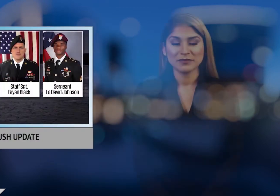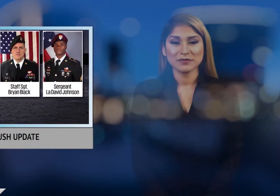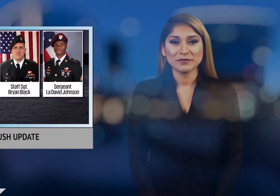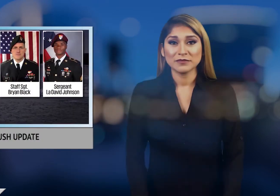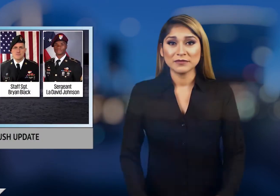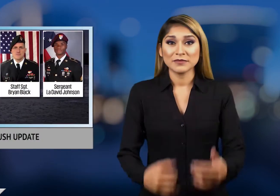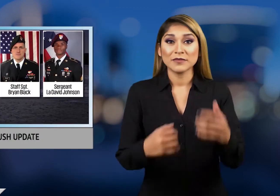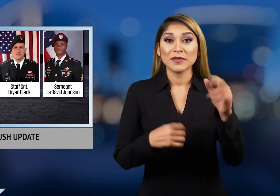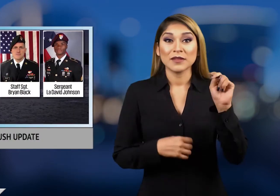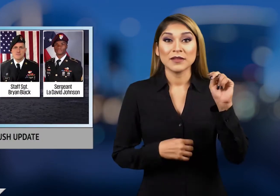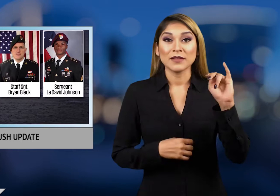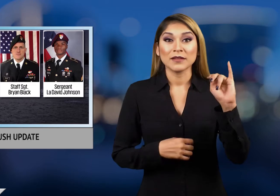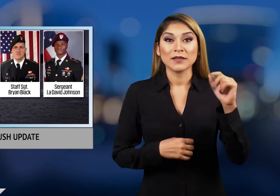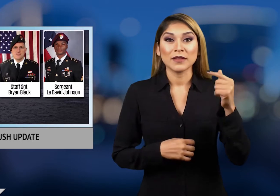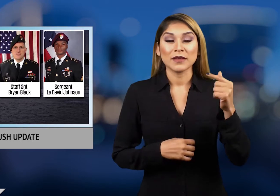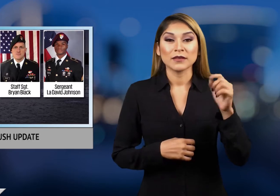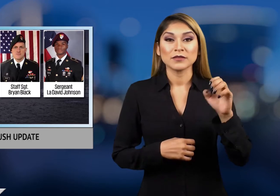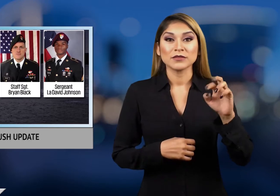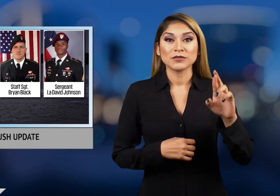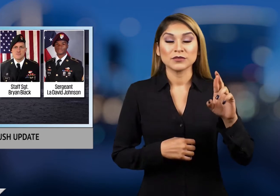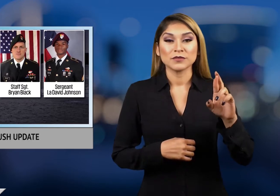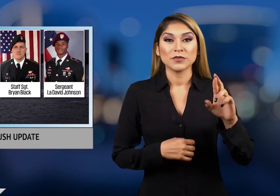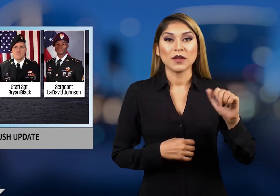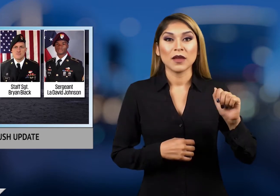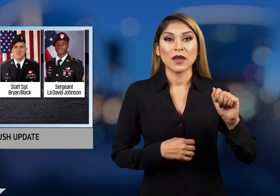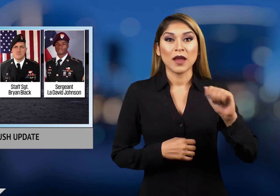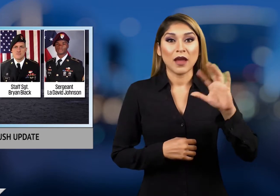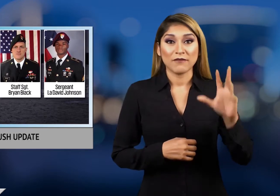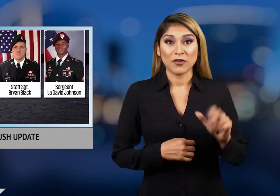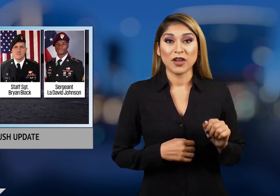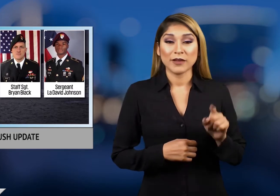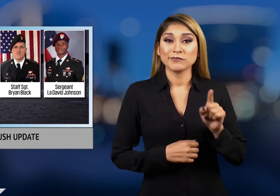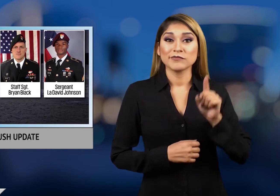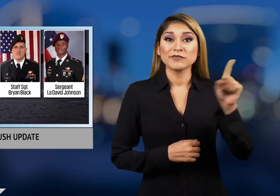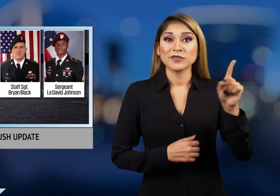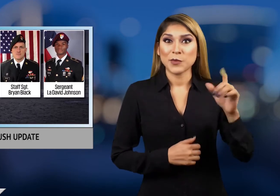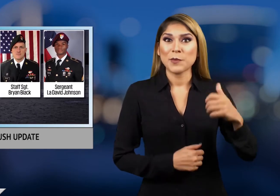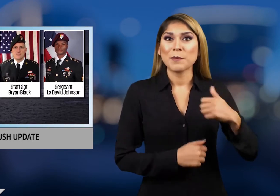We have new information about what really happened